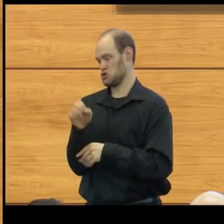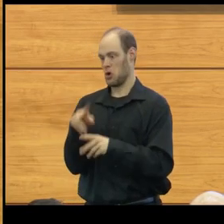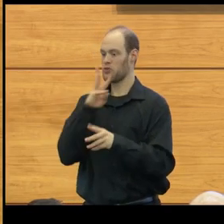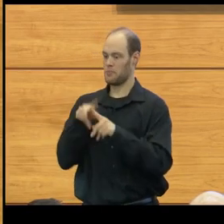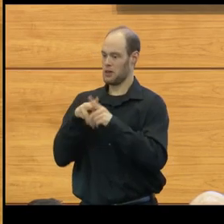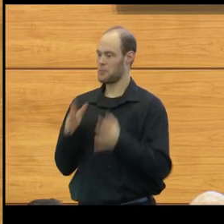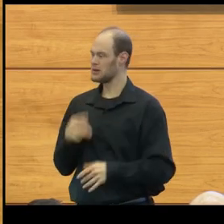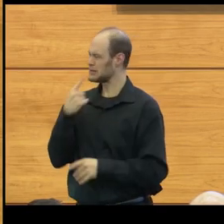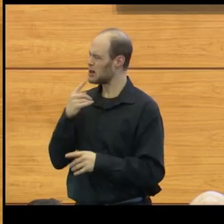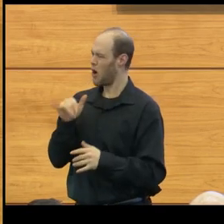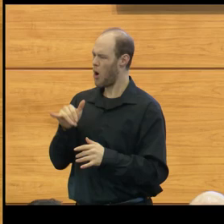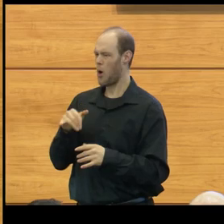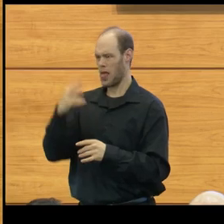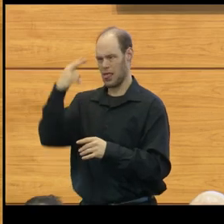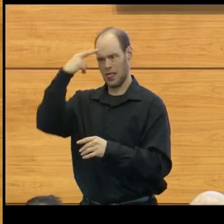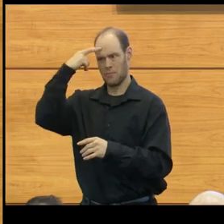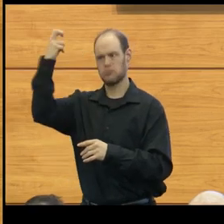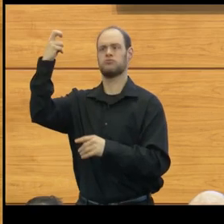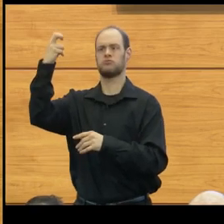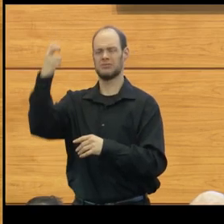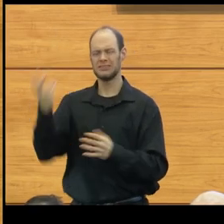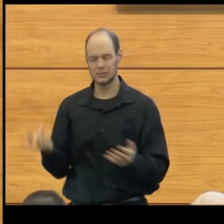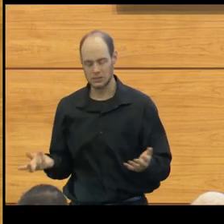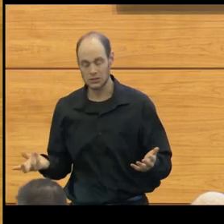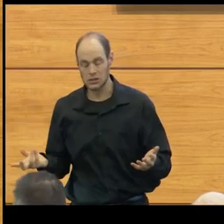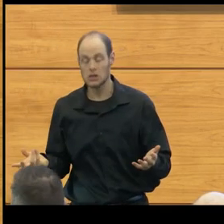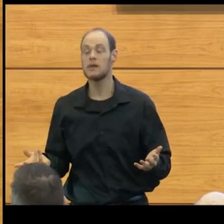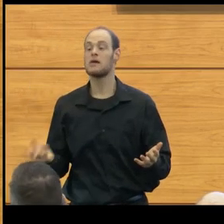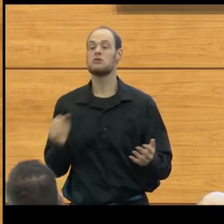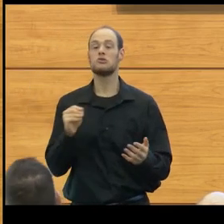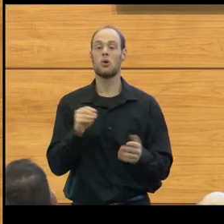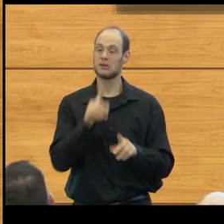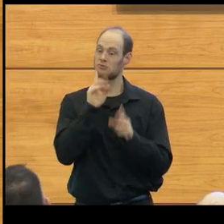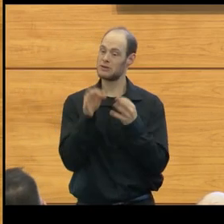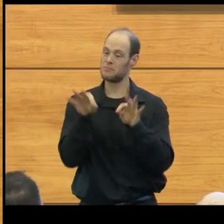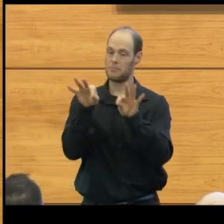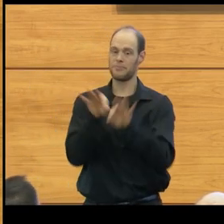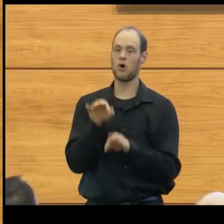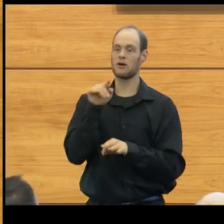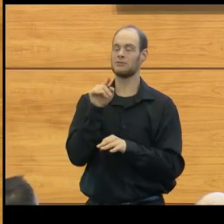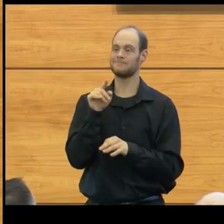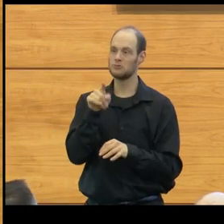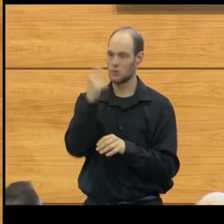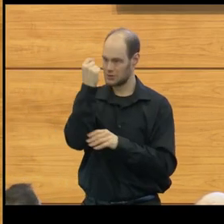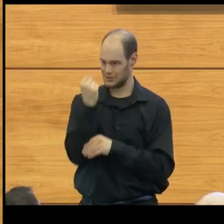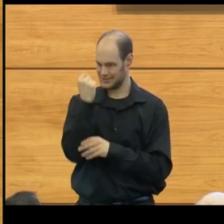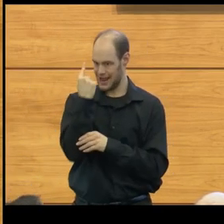you should take out a brain tumor. And so you need to, you know, make sure that you understand that.